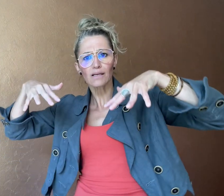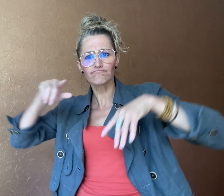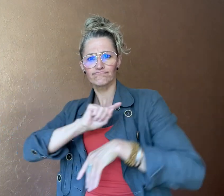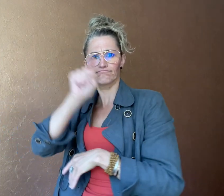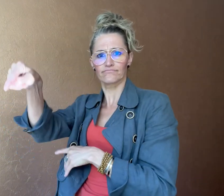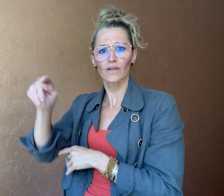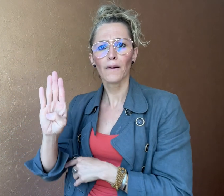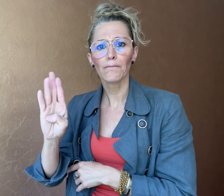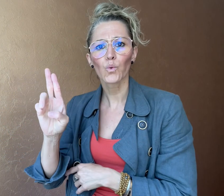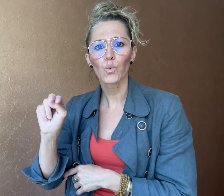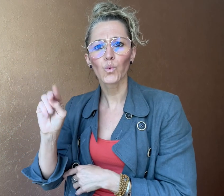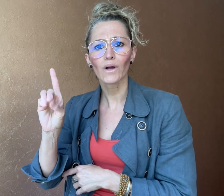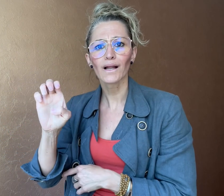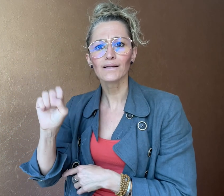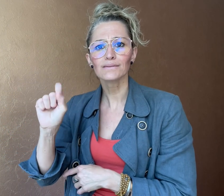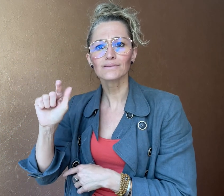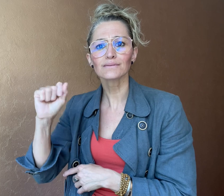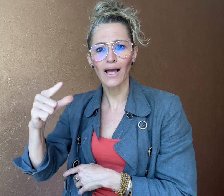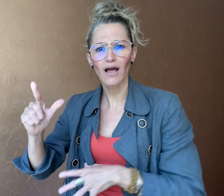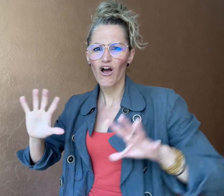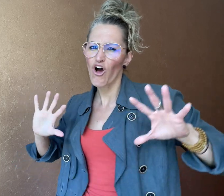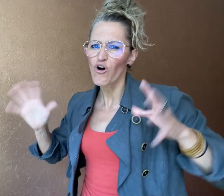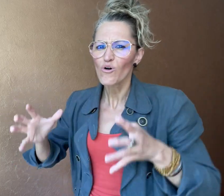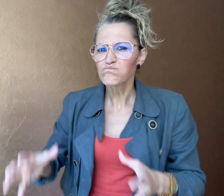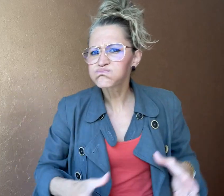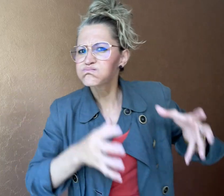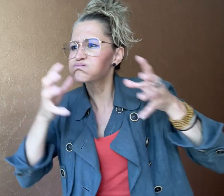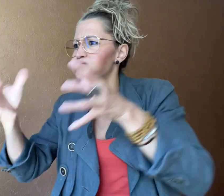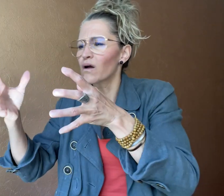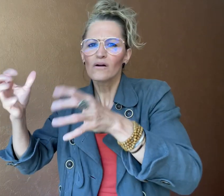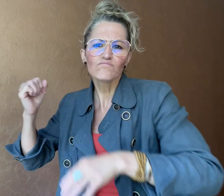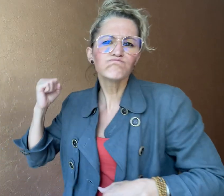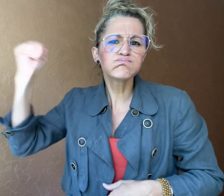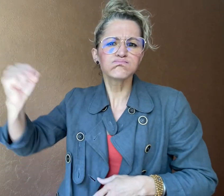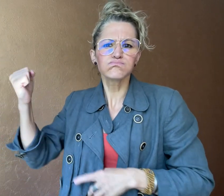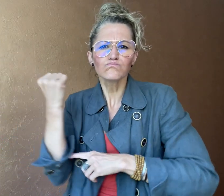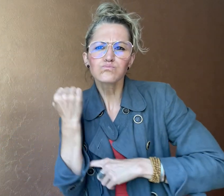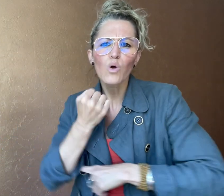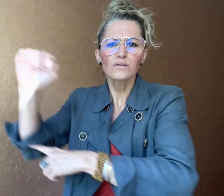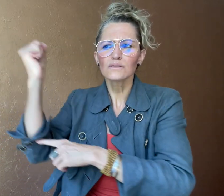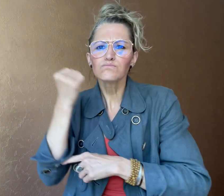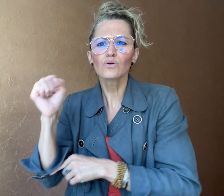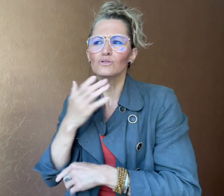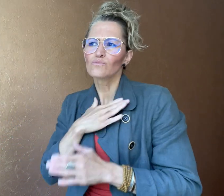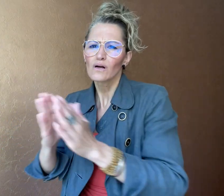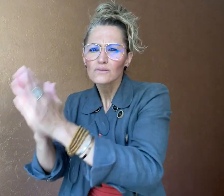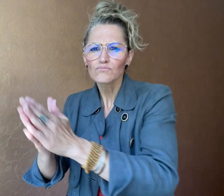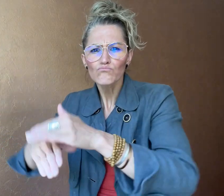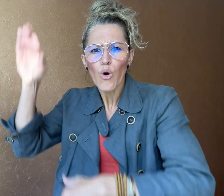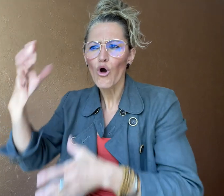participation in front of the Bundestag, the German